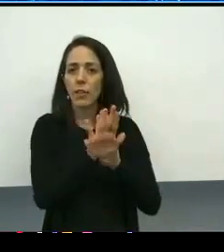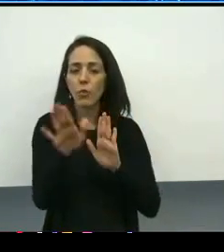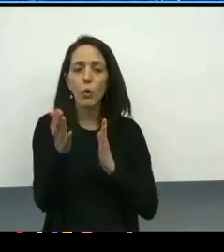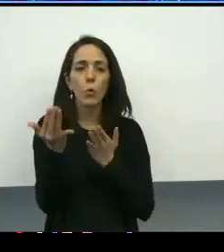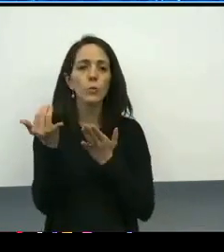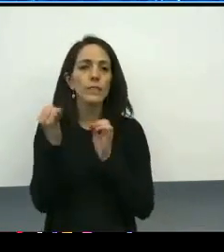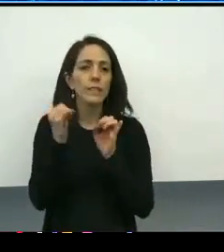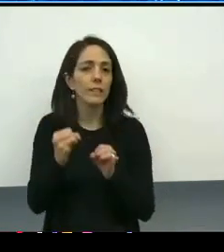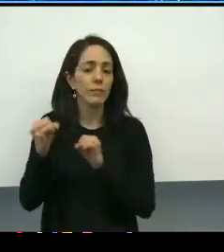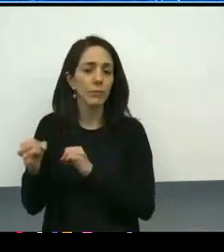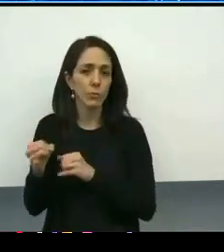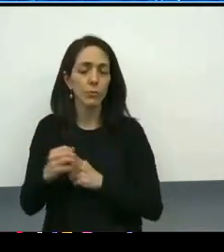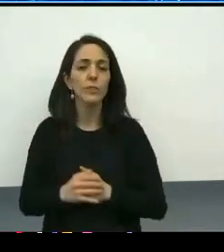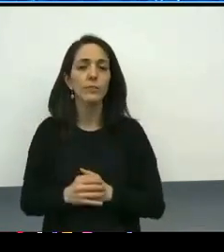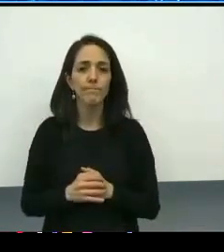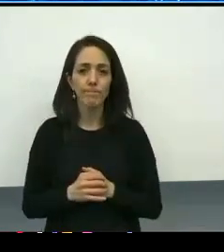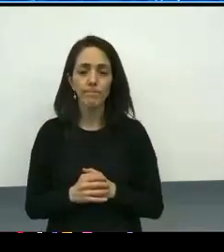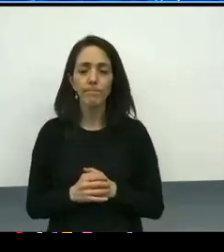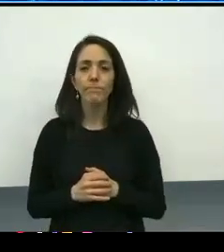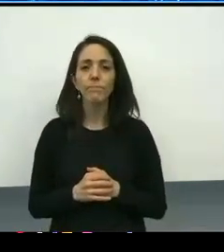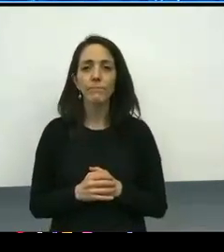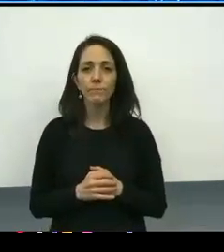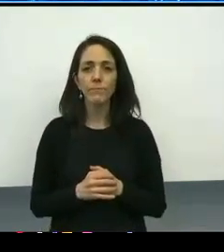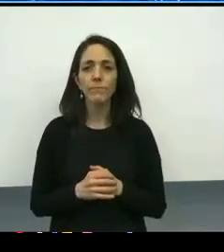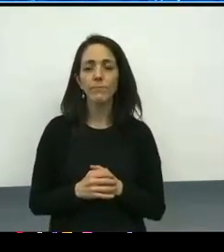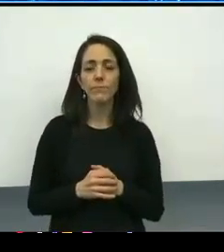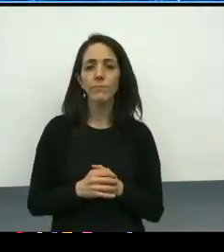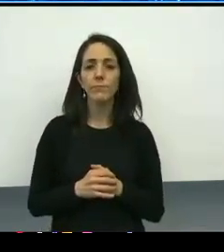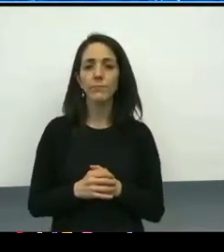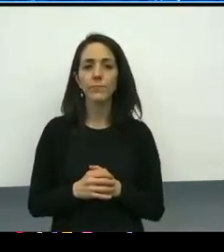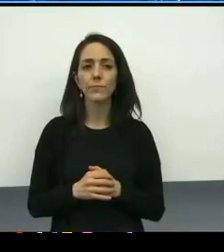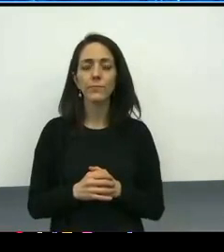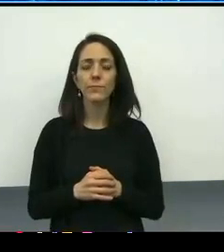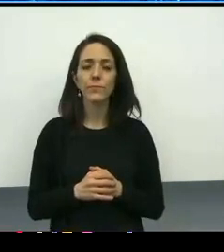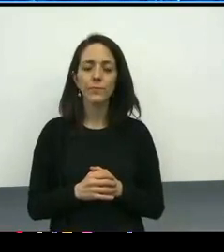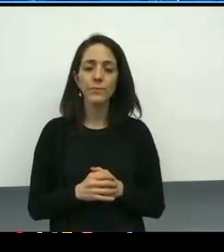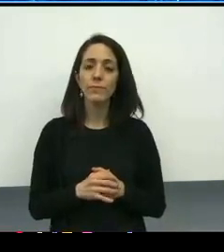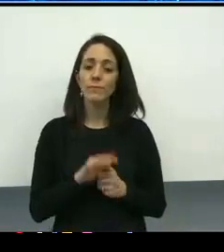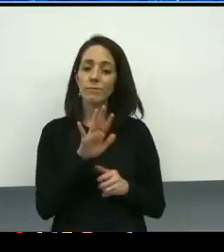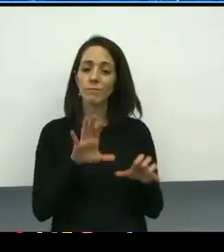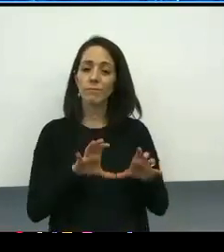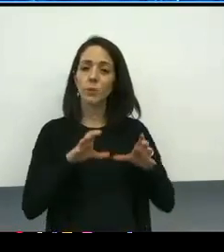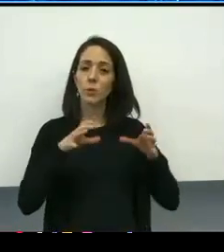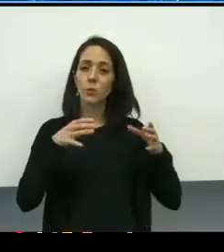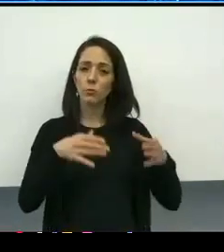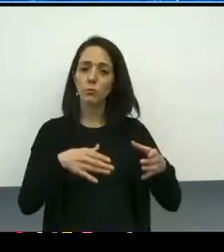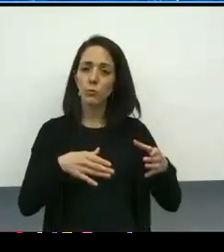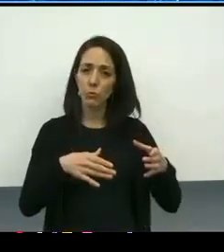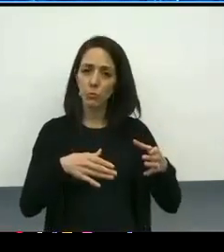And so it's fair to say that this is a group that holds a shared characteristic